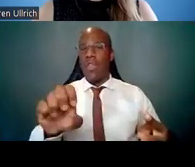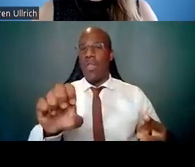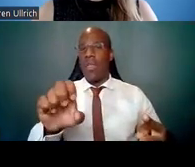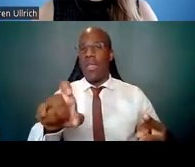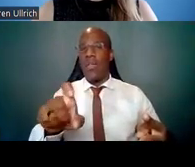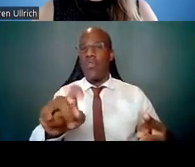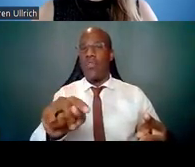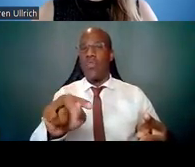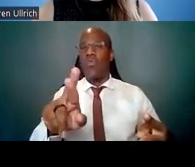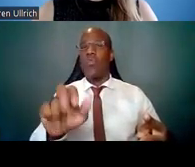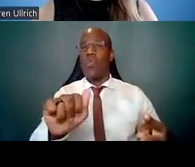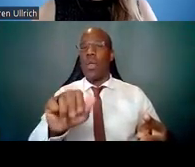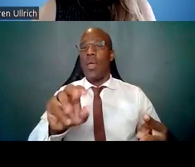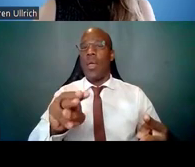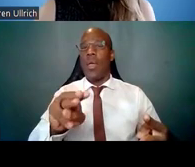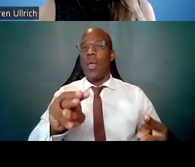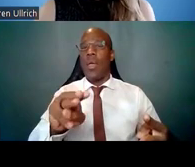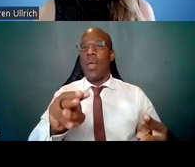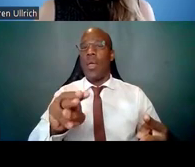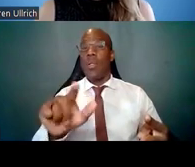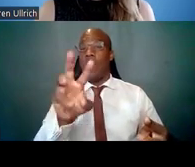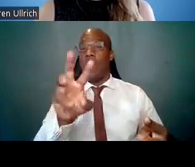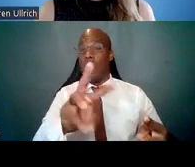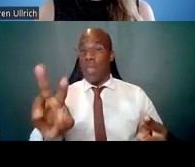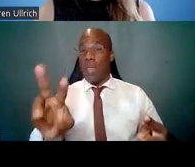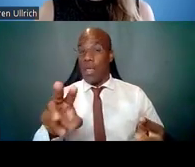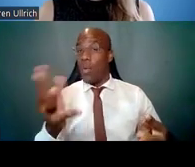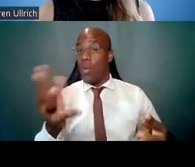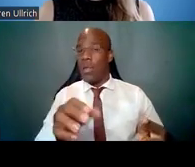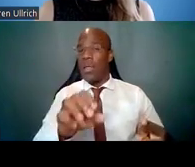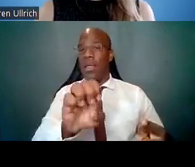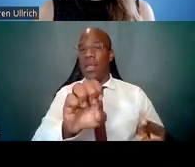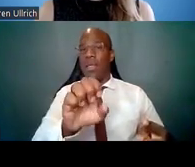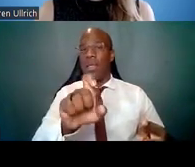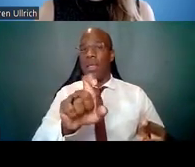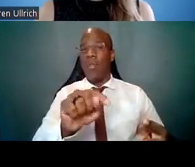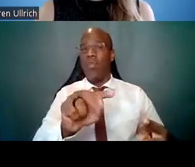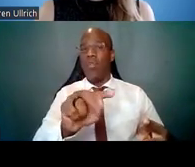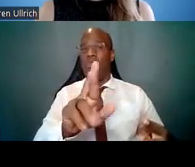which is extramural- diversity.nih.gov.